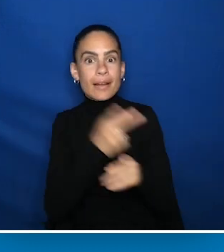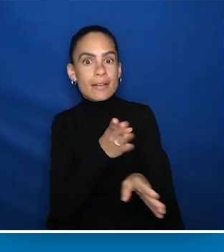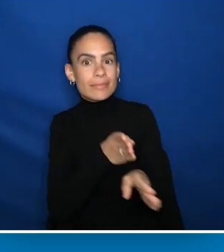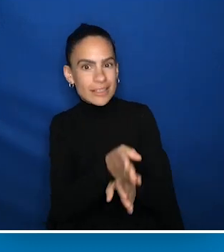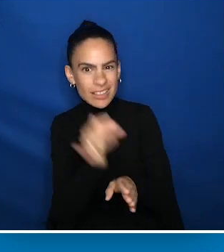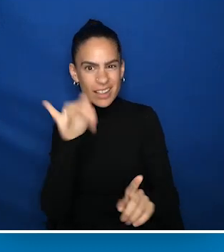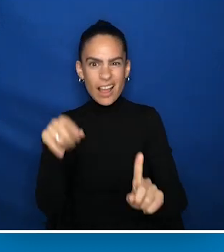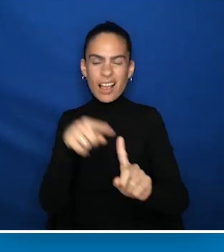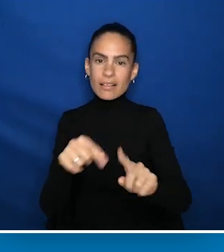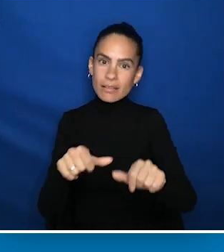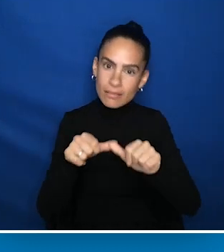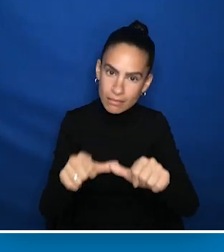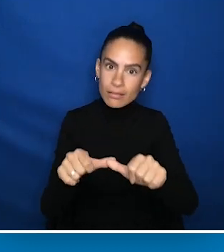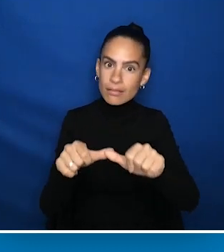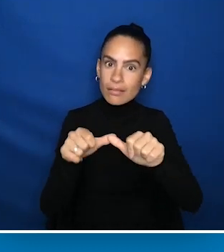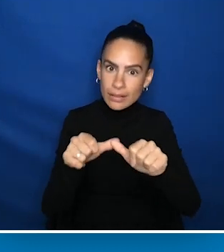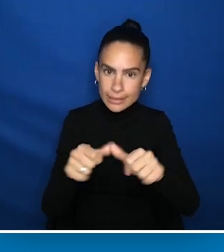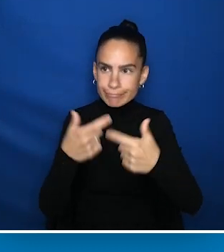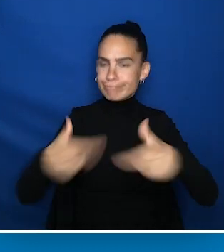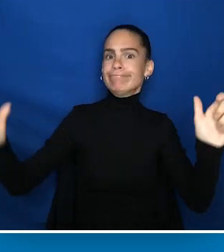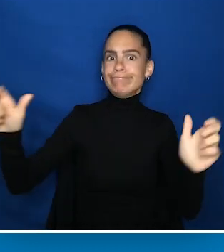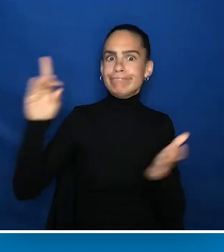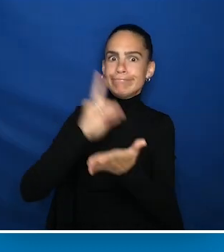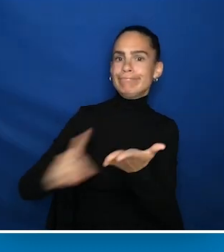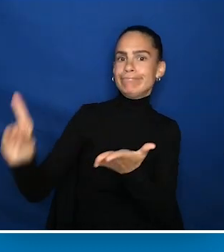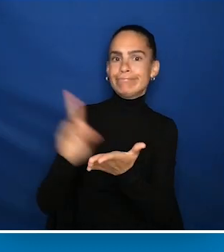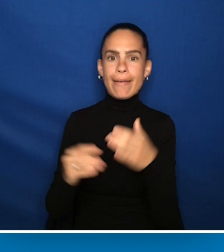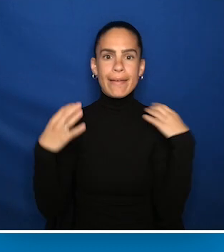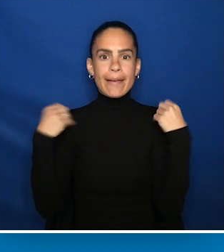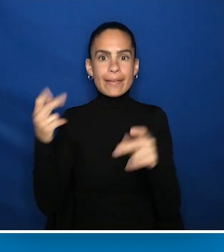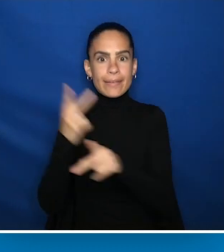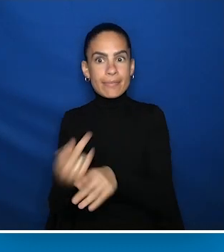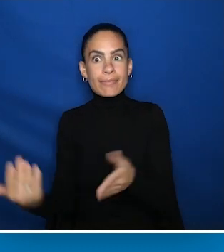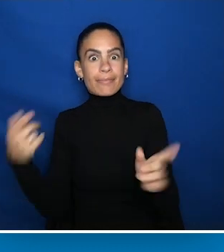perpetuates the significant discrimination in health care against people with disabilities.